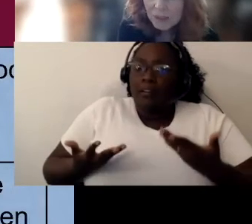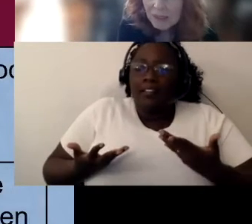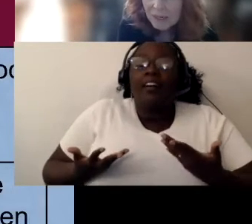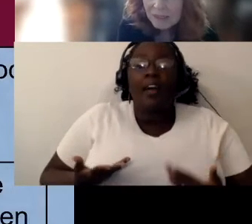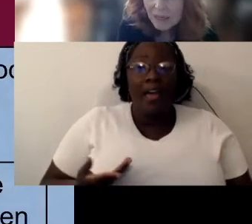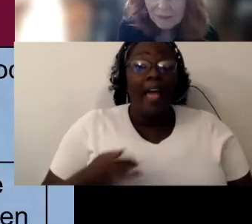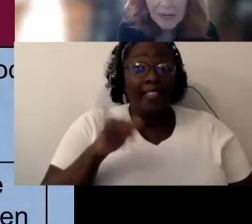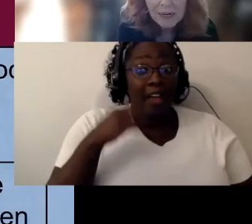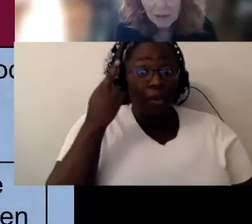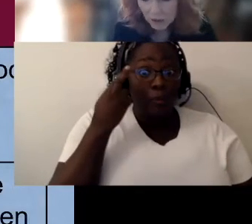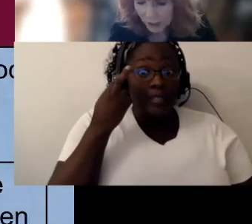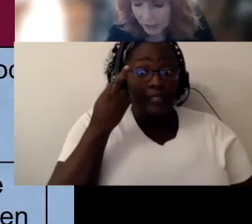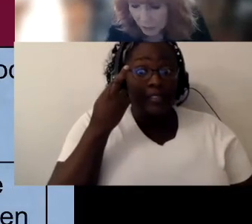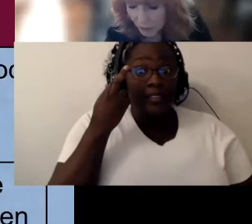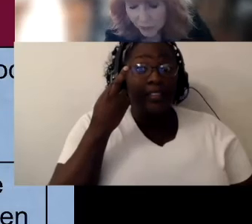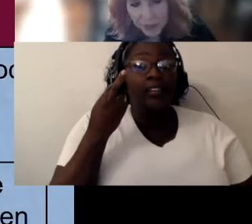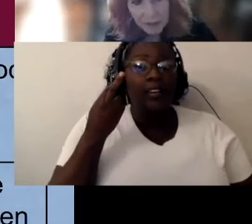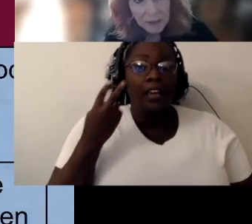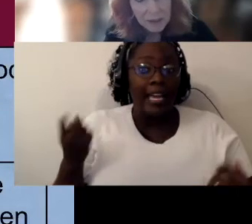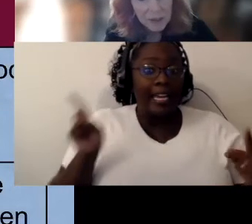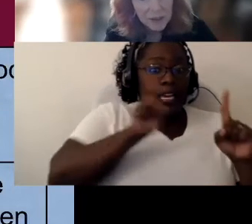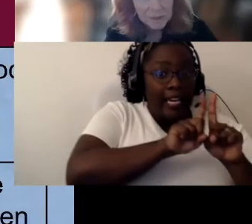of the things that they are trying to work very hard to do